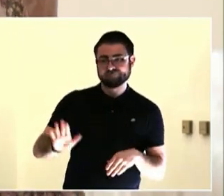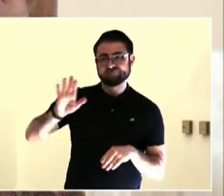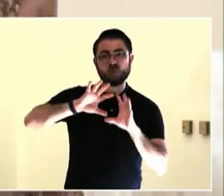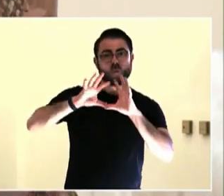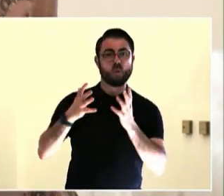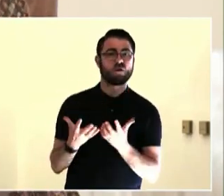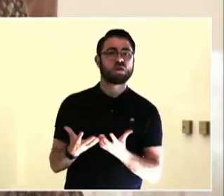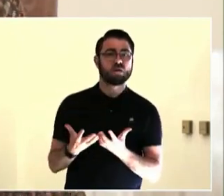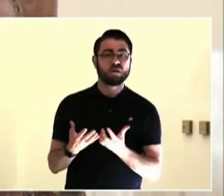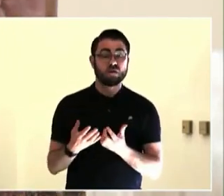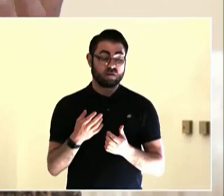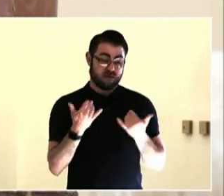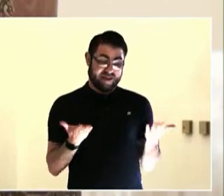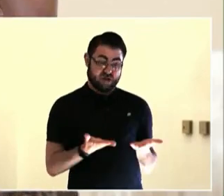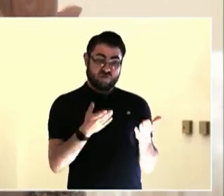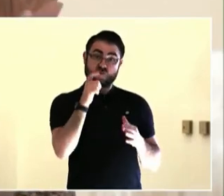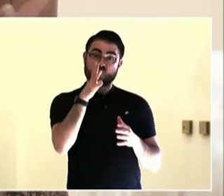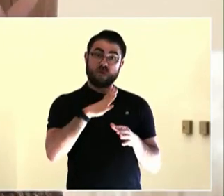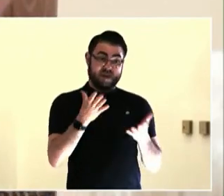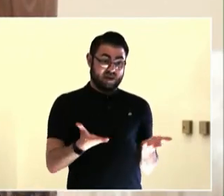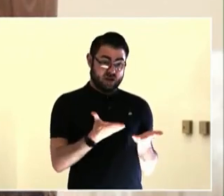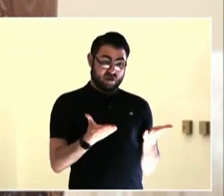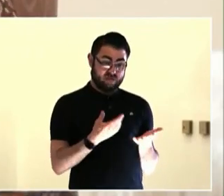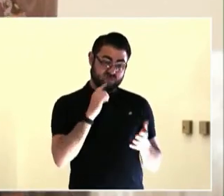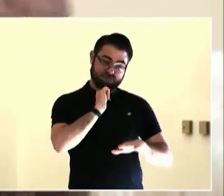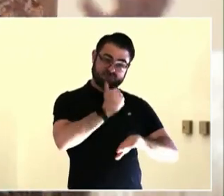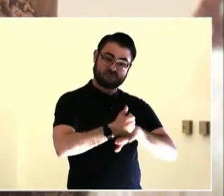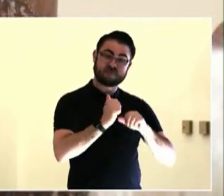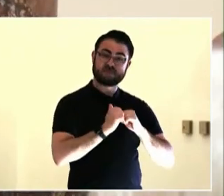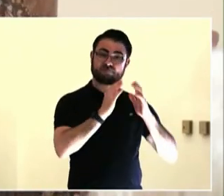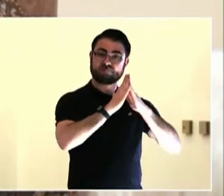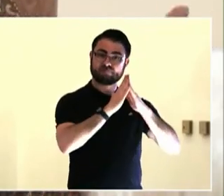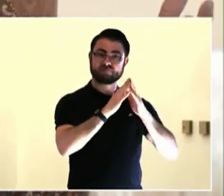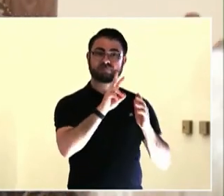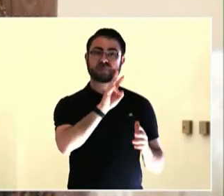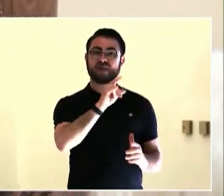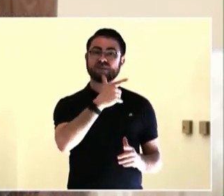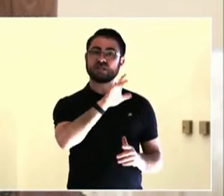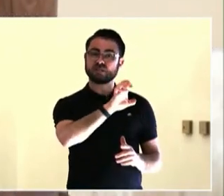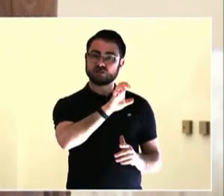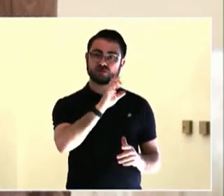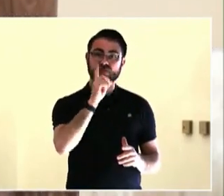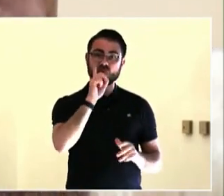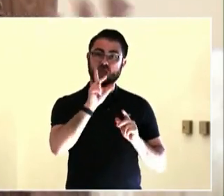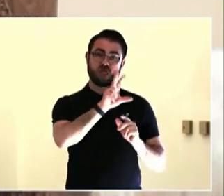This -- and I'm not saying that